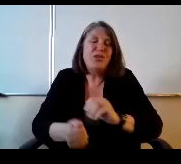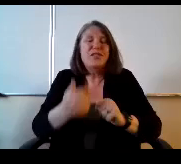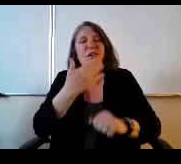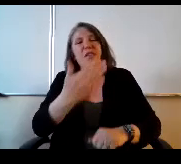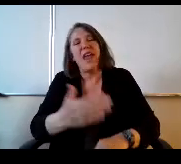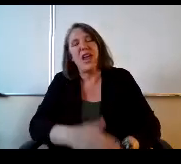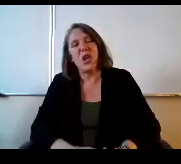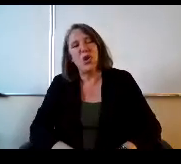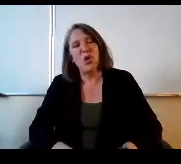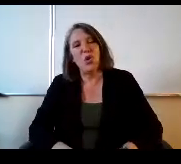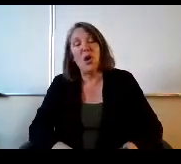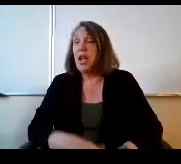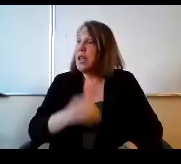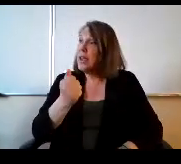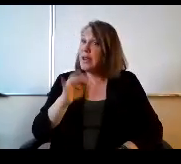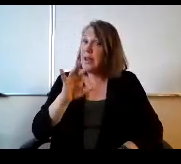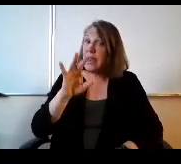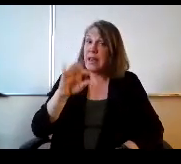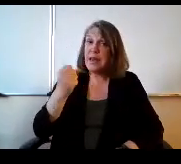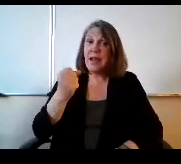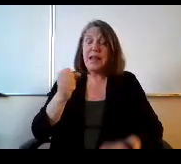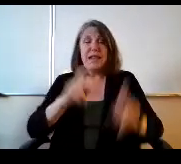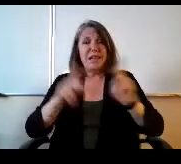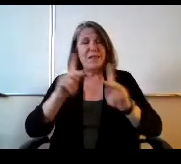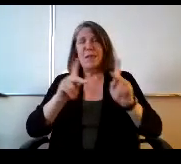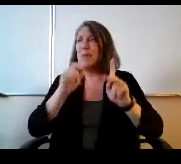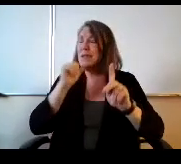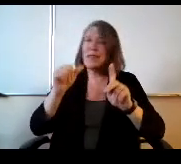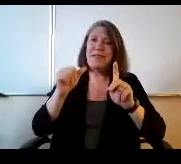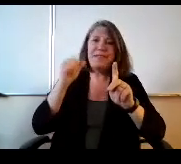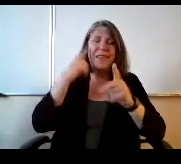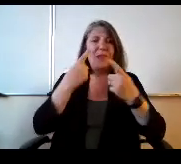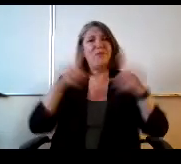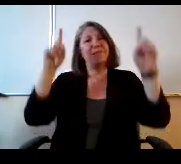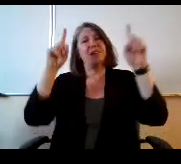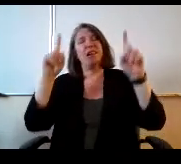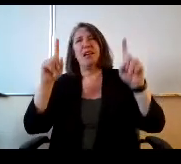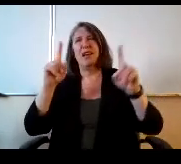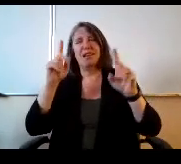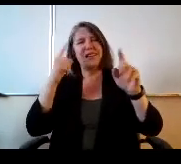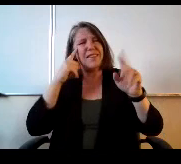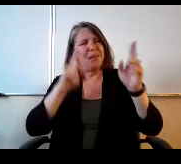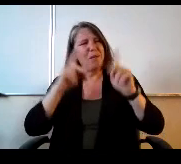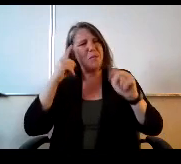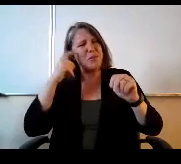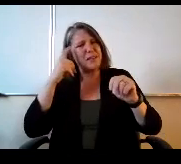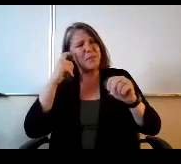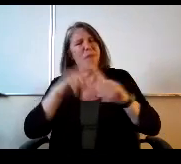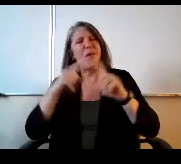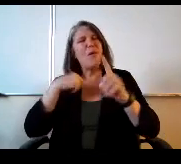1990s 'cause people were suspect of what that was about. I think that we've learned a lot since then, so that's good news.